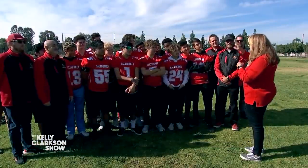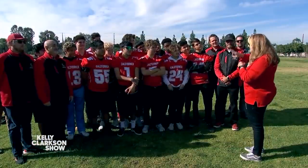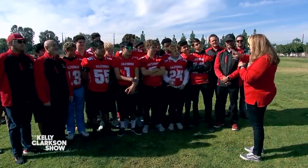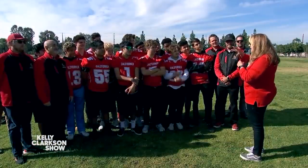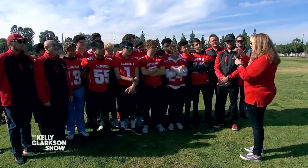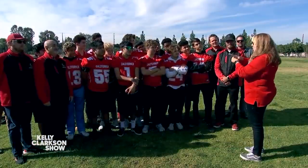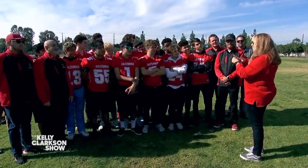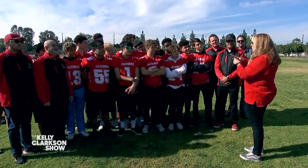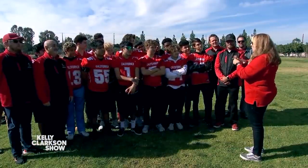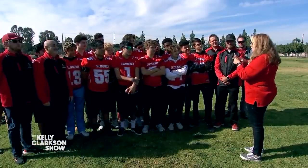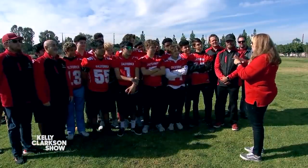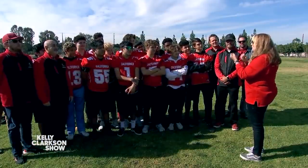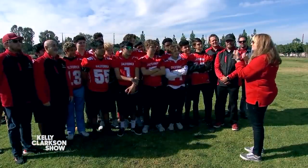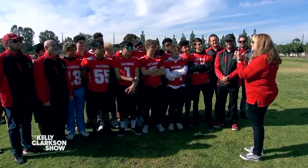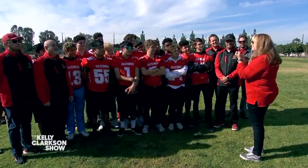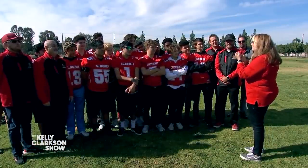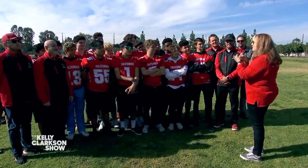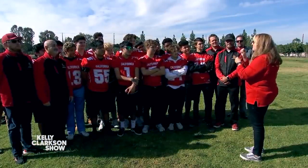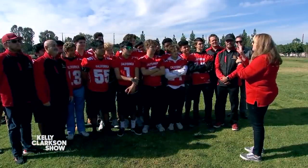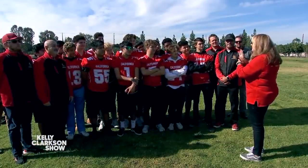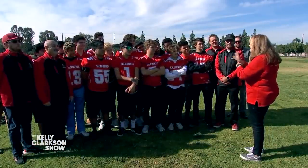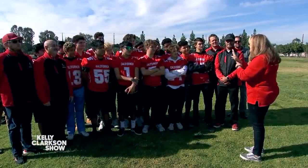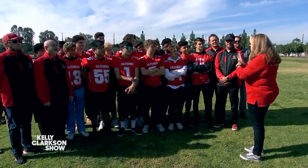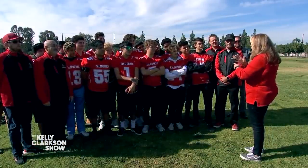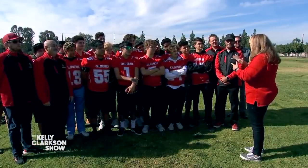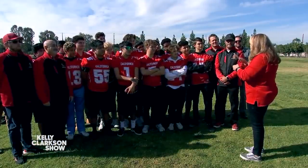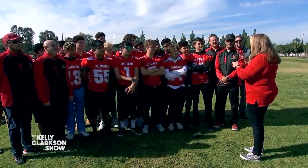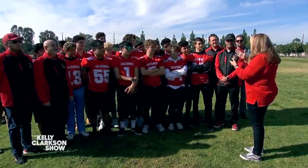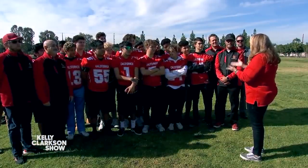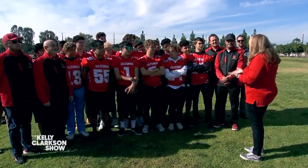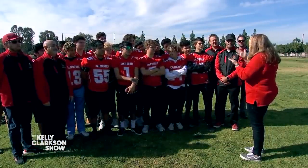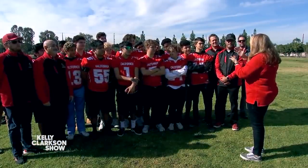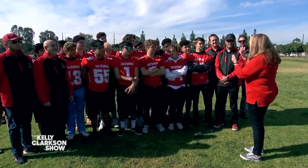And local boosters have been busy raising money for a new stadium.